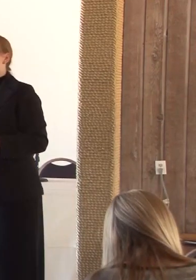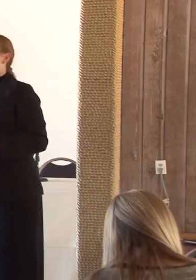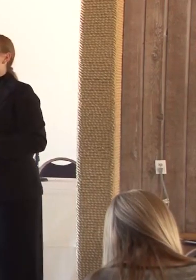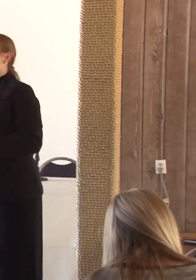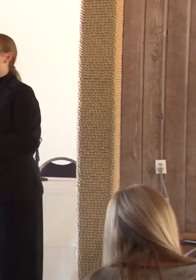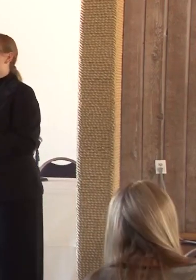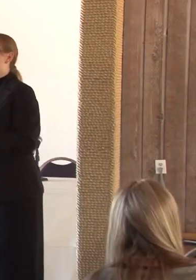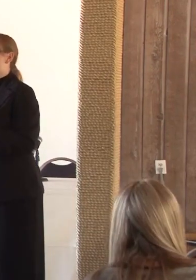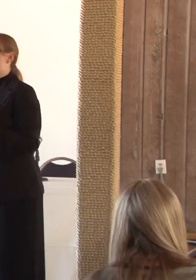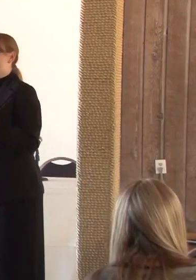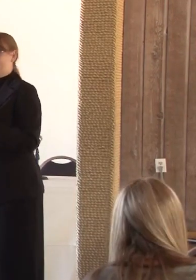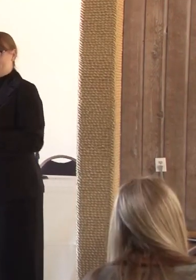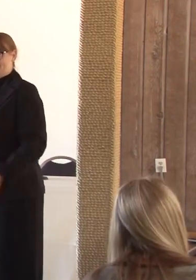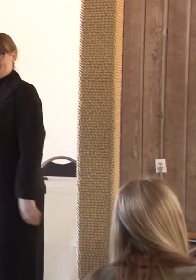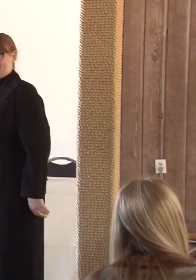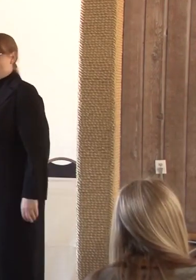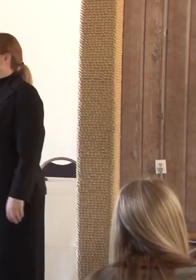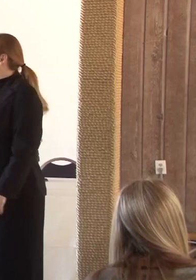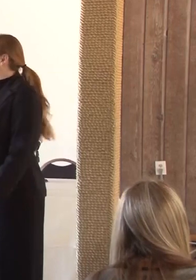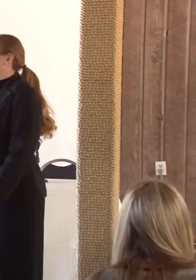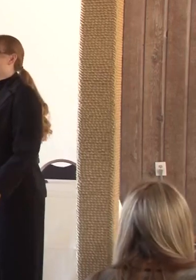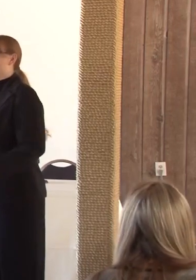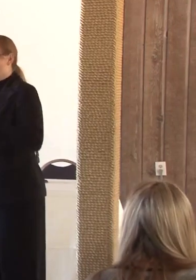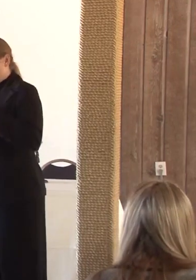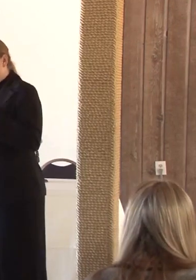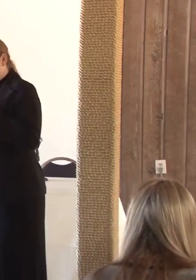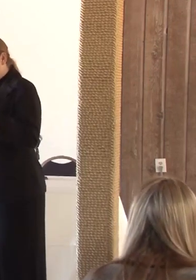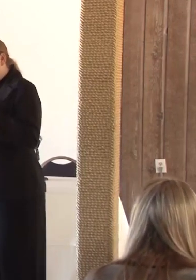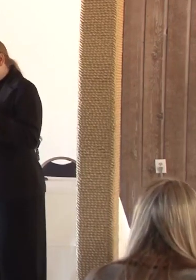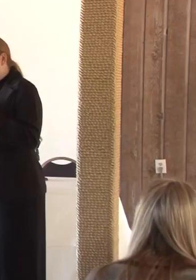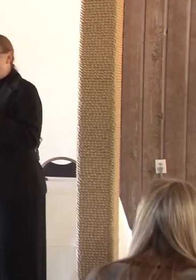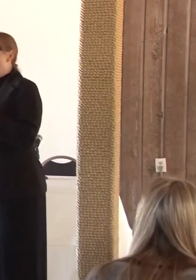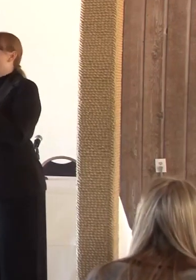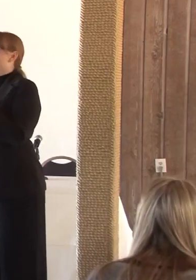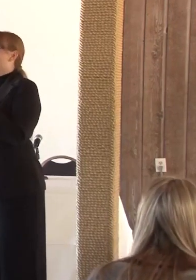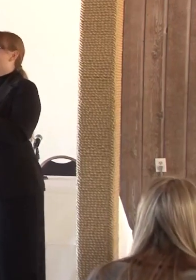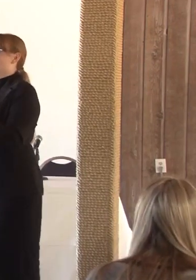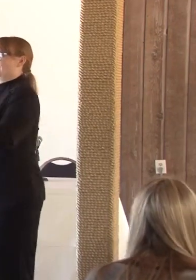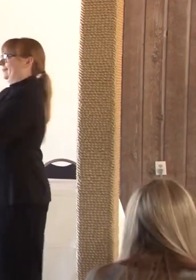be like your one o'clock. That's where the dock side room. Is this your